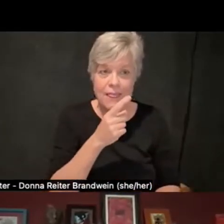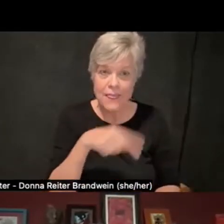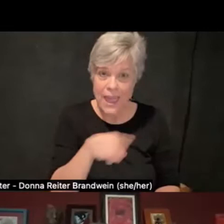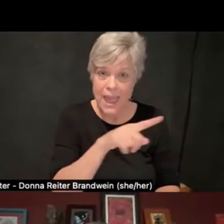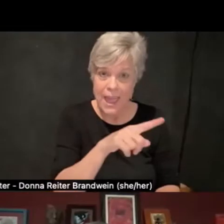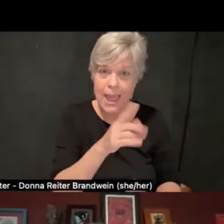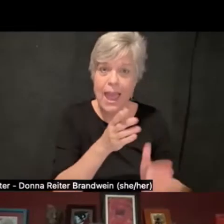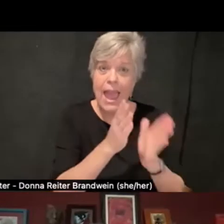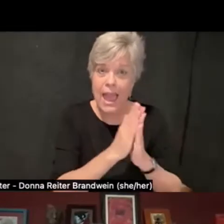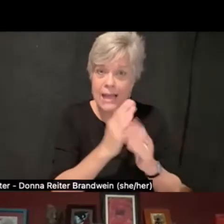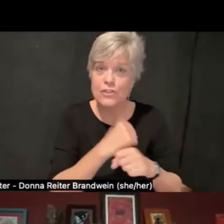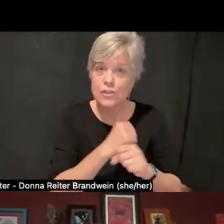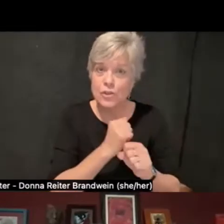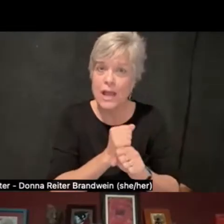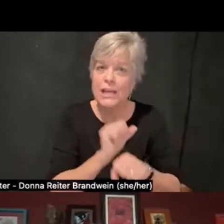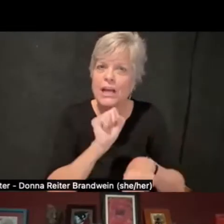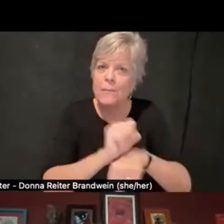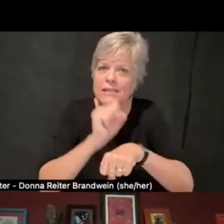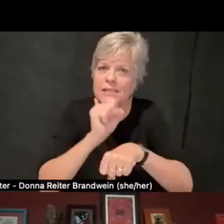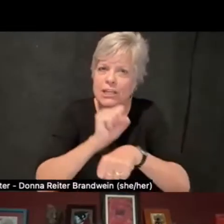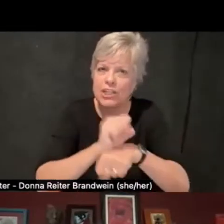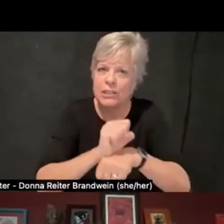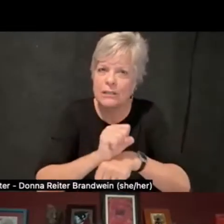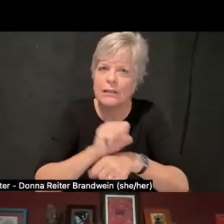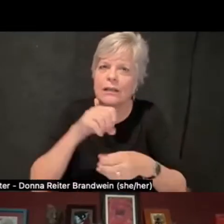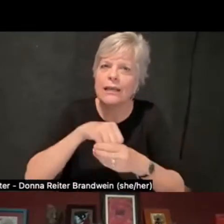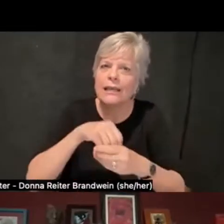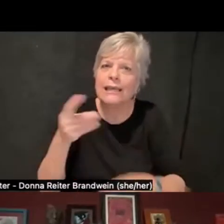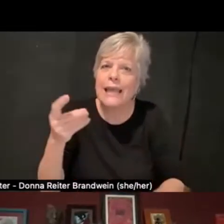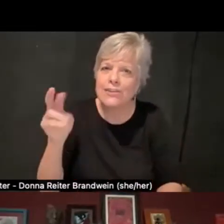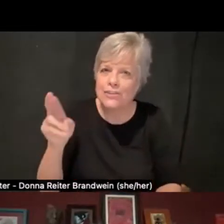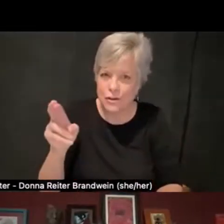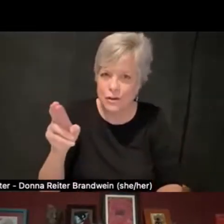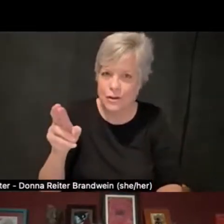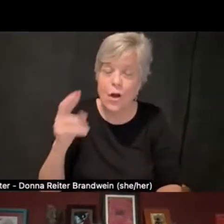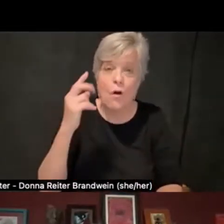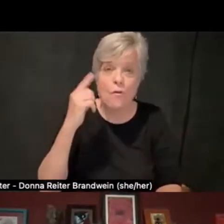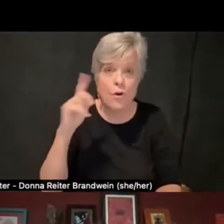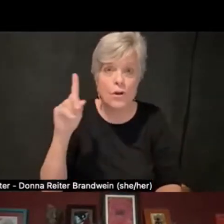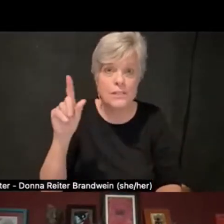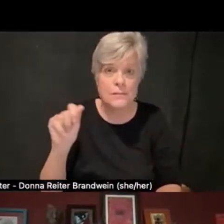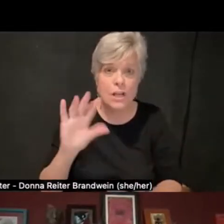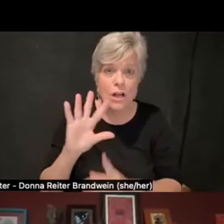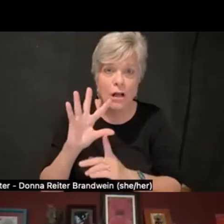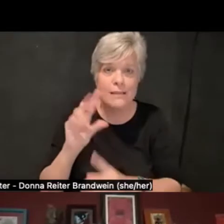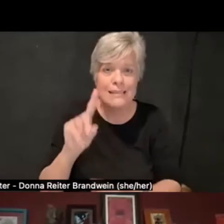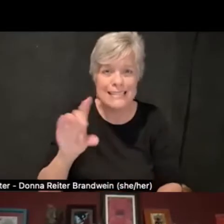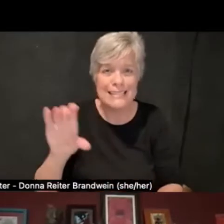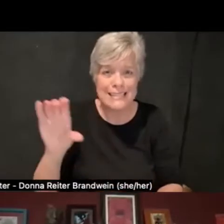a position in human resources for a Disability Cultural Center Director